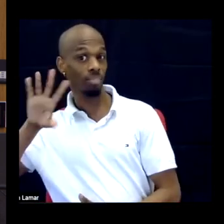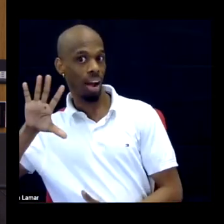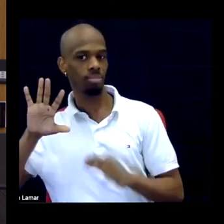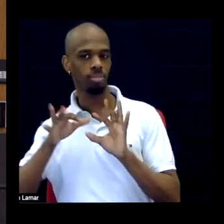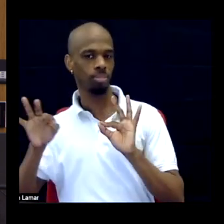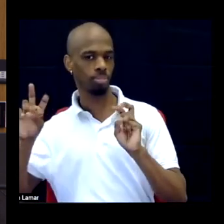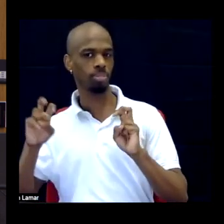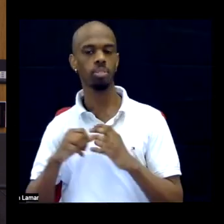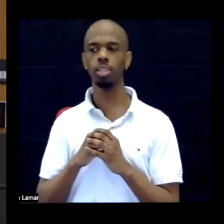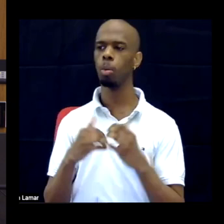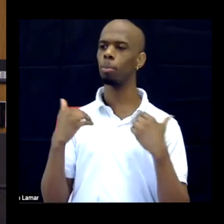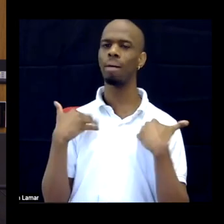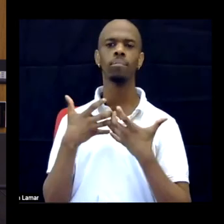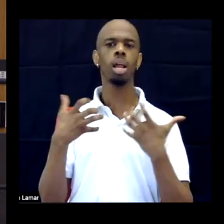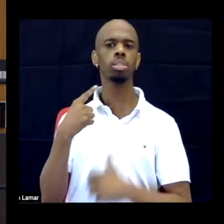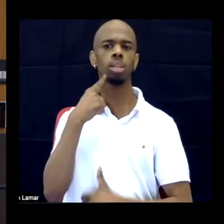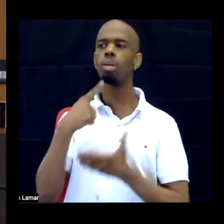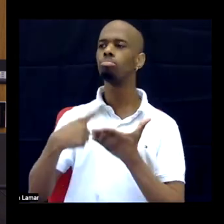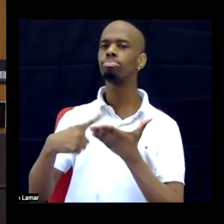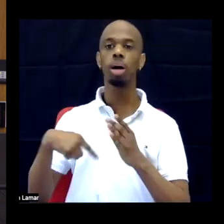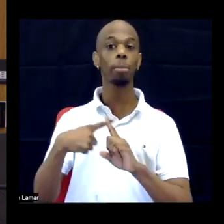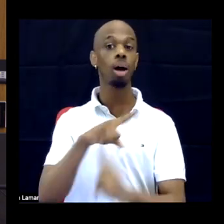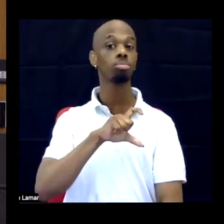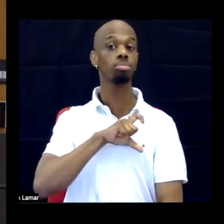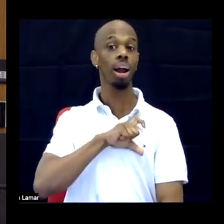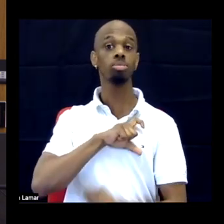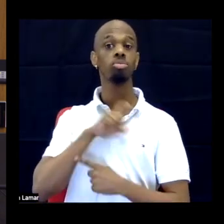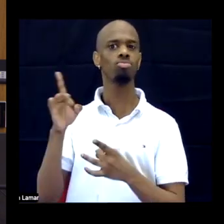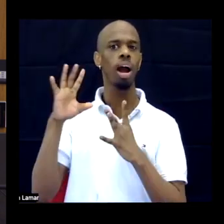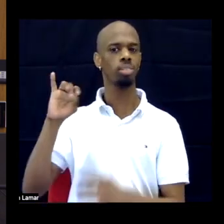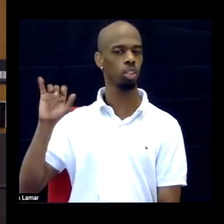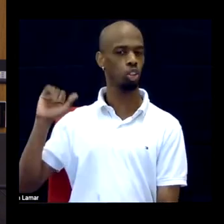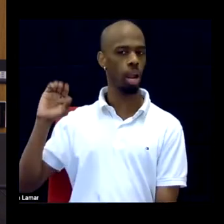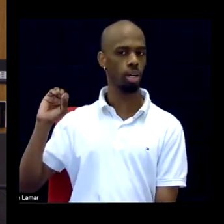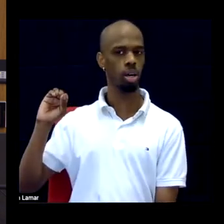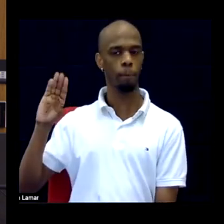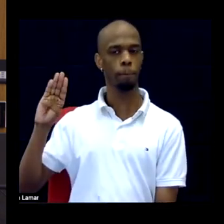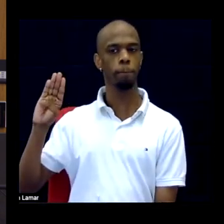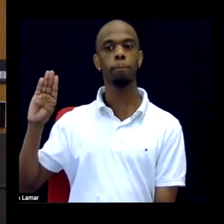There is much to say about the disabling police violence that Blake, Jacob Blake experienced